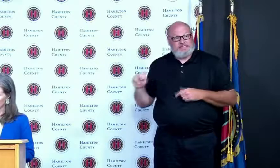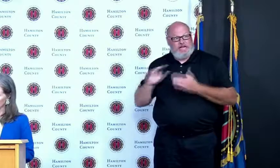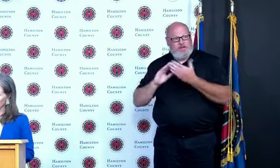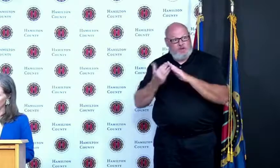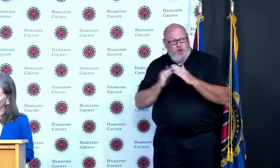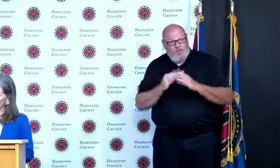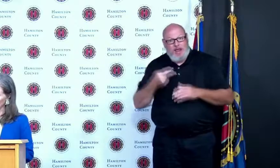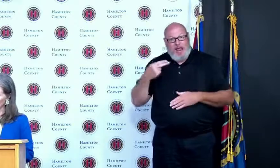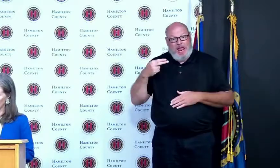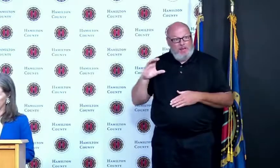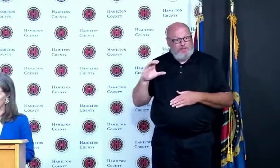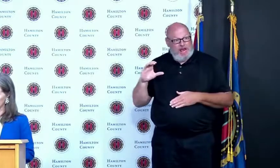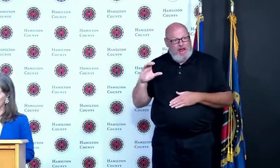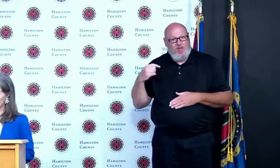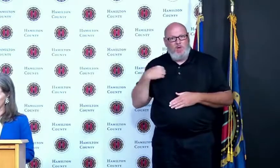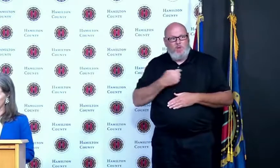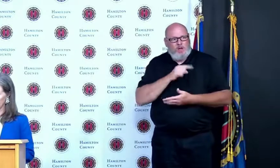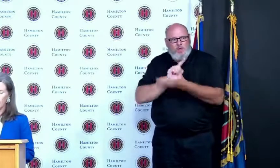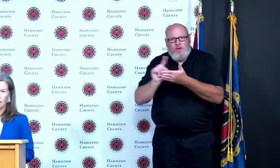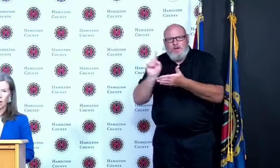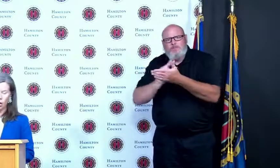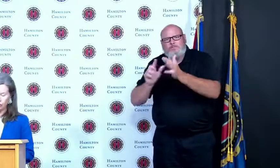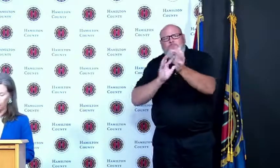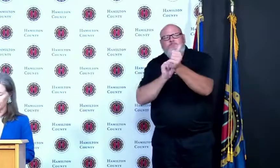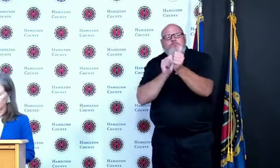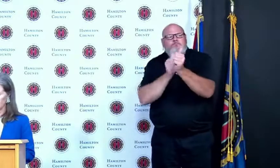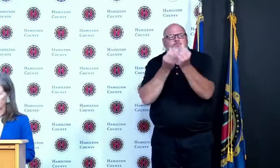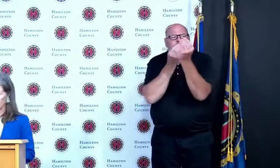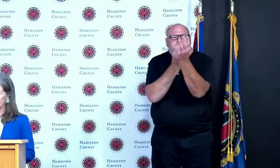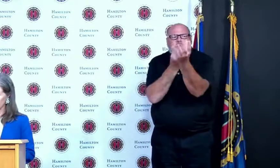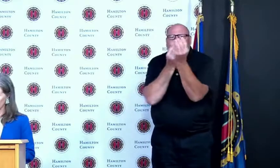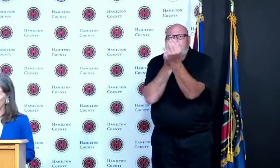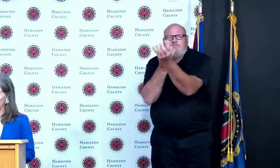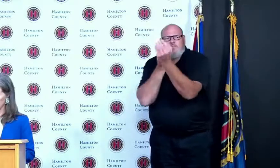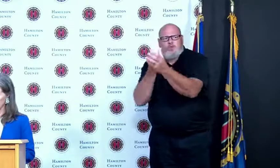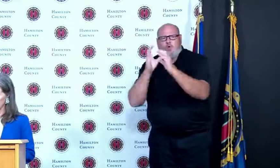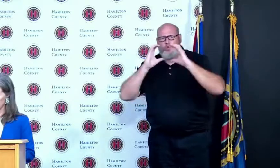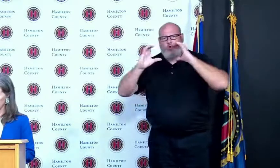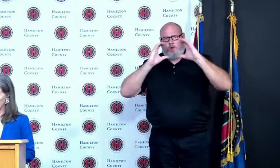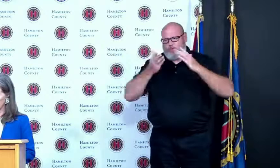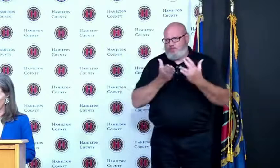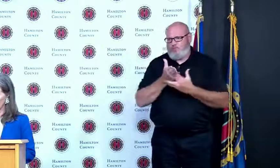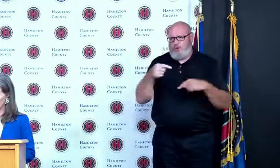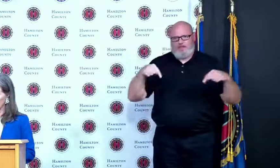through multiple partnerships it also provided a similar opportunity with the